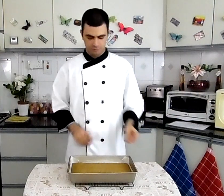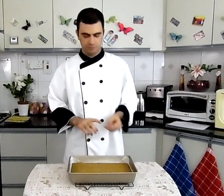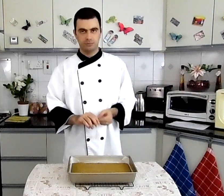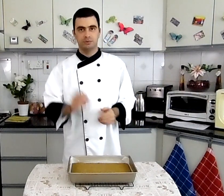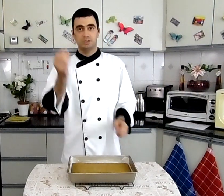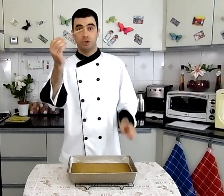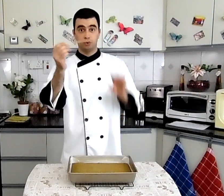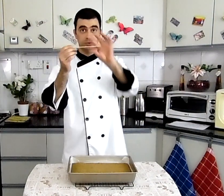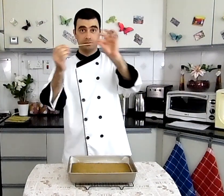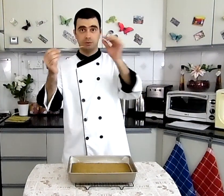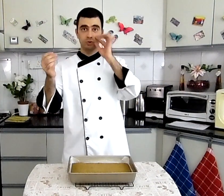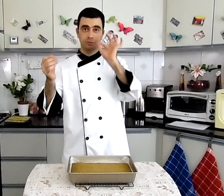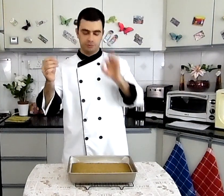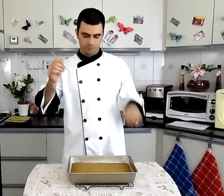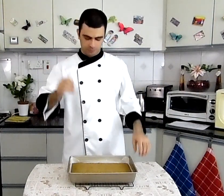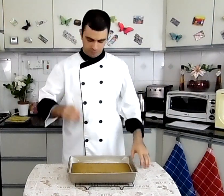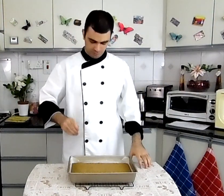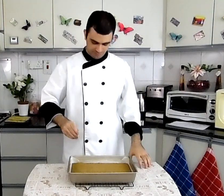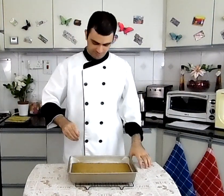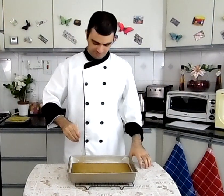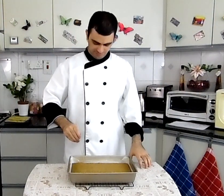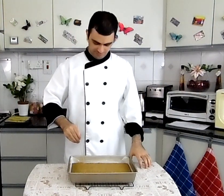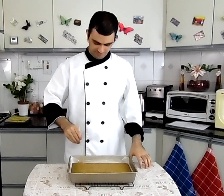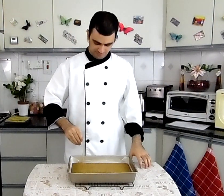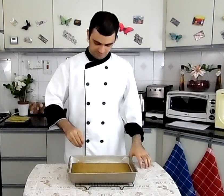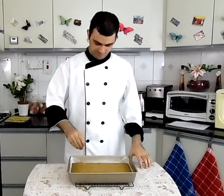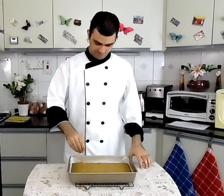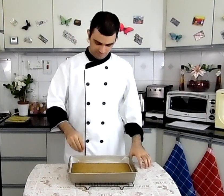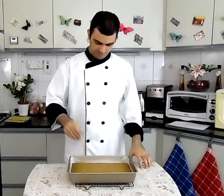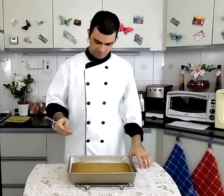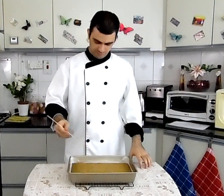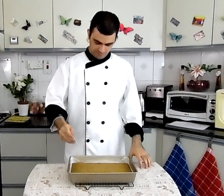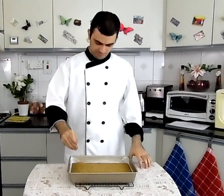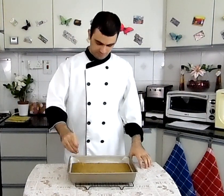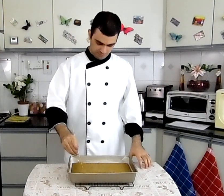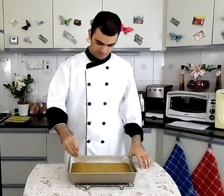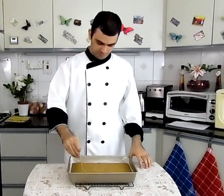Check a cake for doneness by using the toothpick test نتأكد من استواء الكيك عبر غرس عود خشبي في قالب الكيك